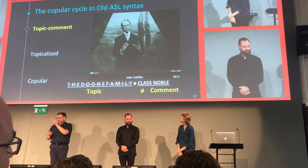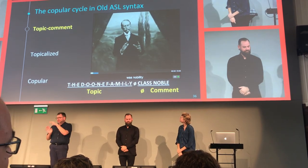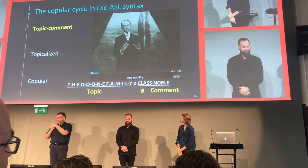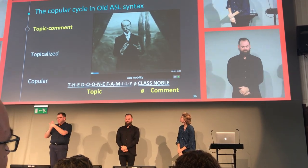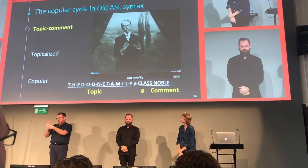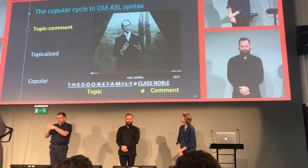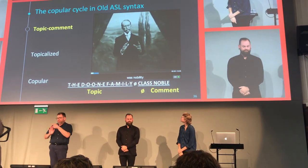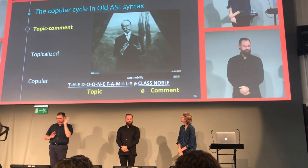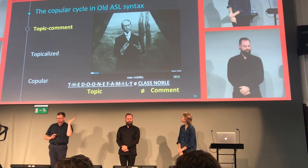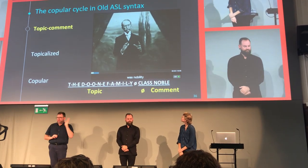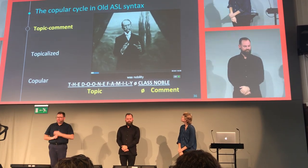This is Old ASL.